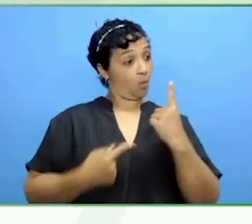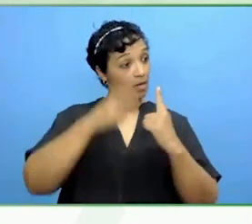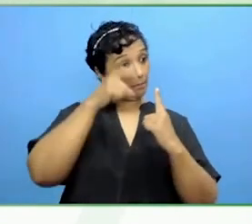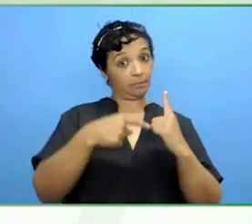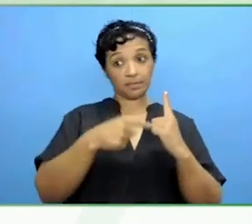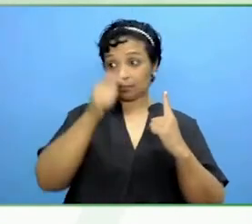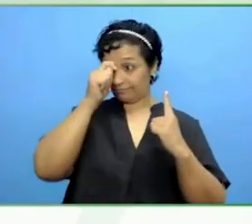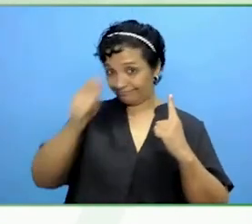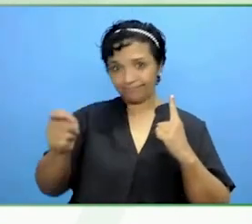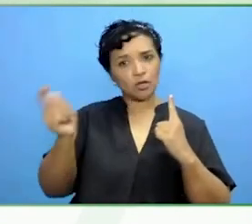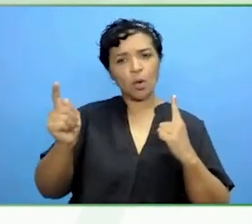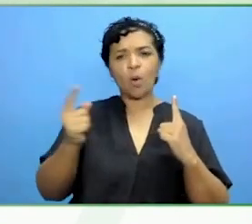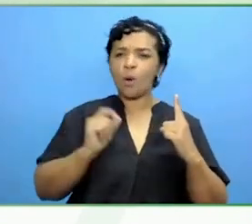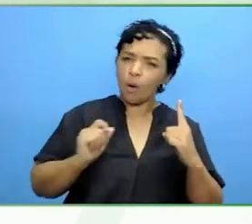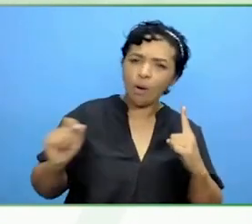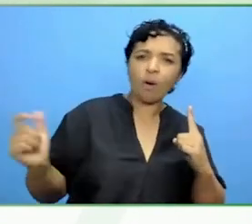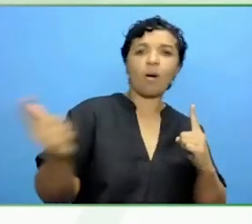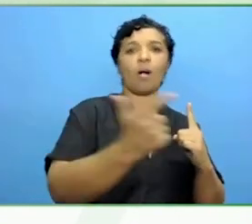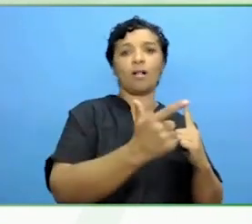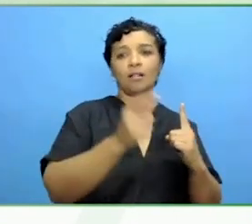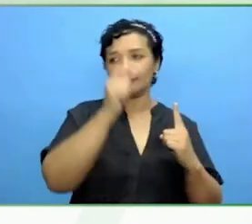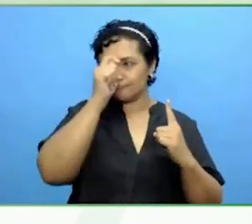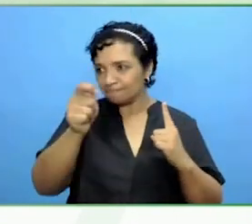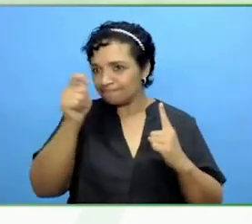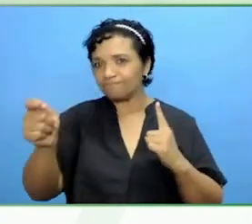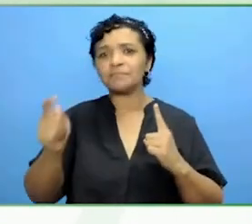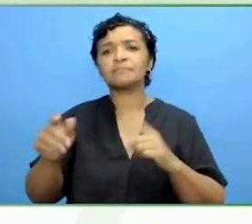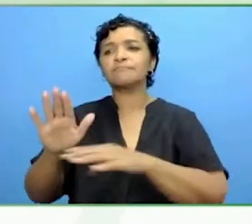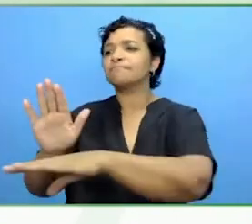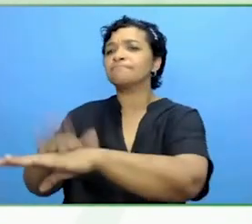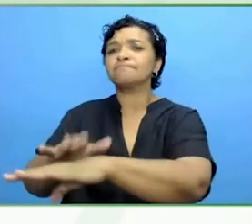Like you were saying, for the call to action, which I will do, and I